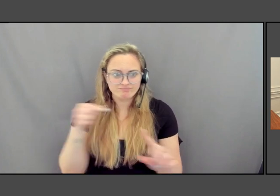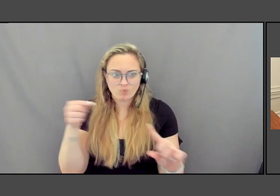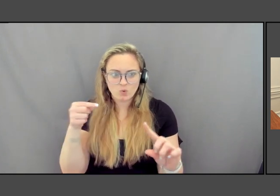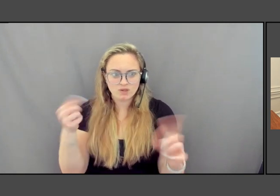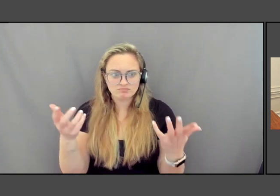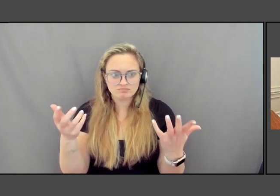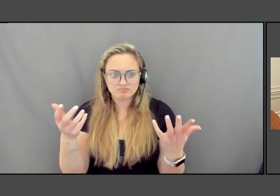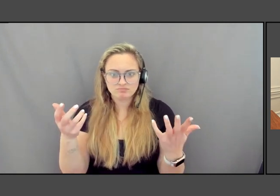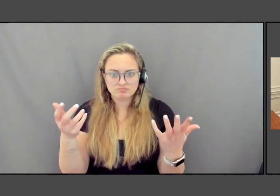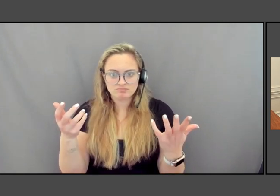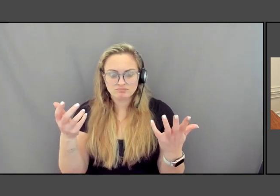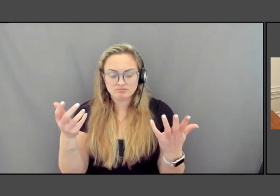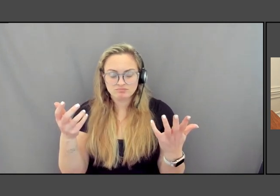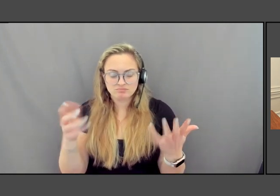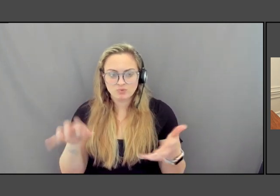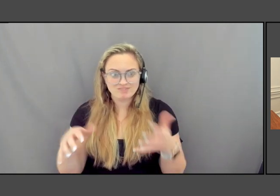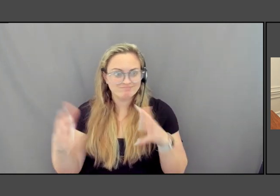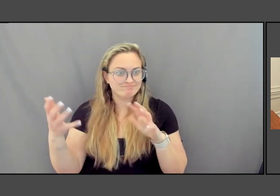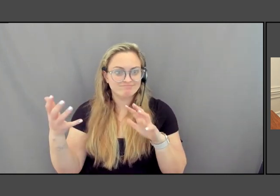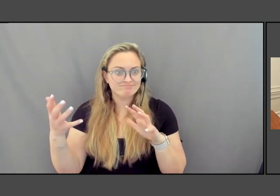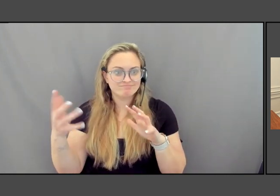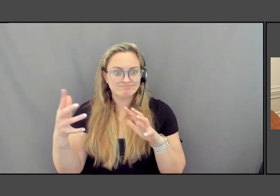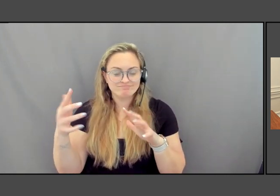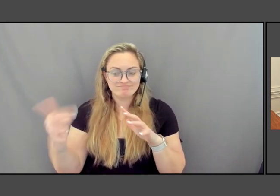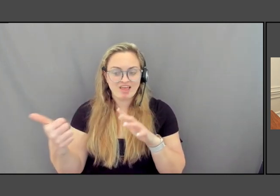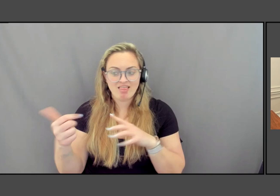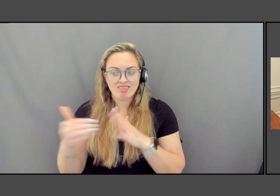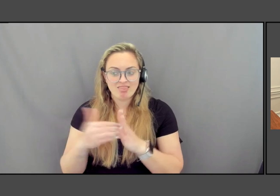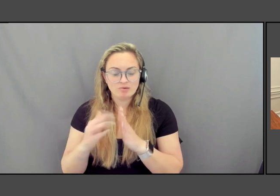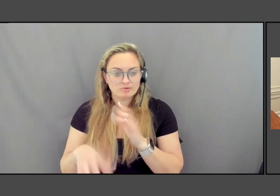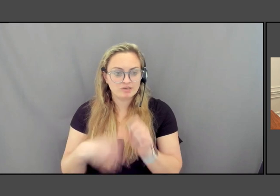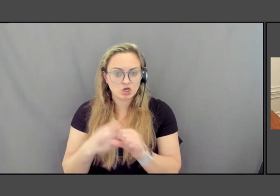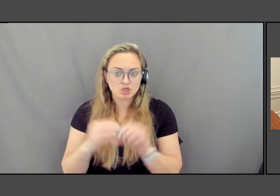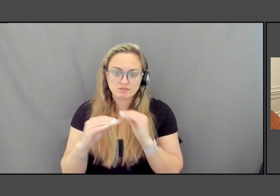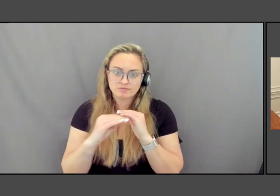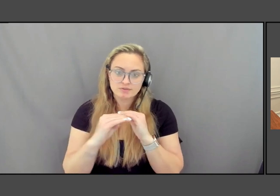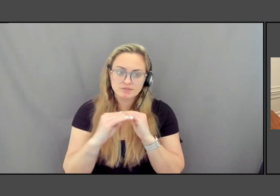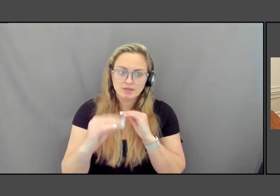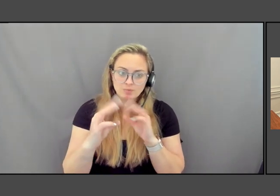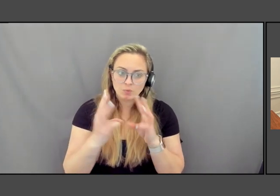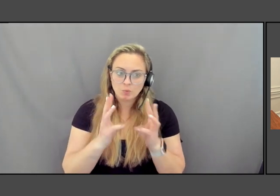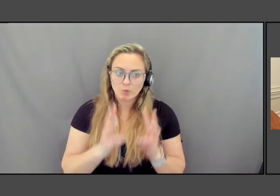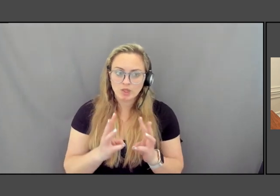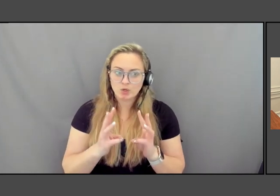We've had 10,000 years of, very stable weather and everything we do,